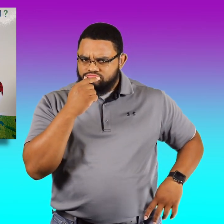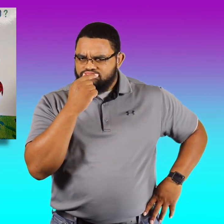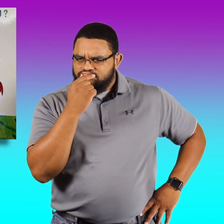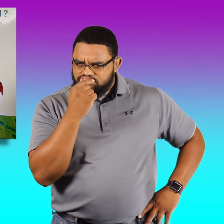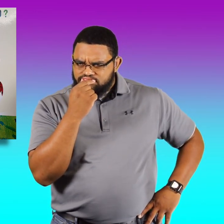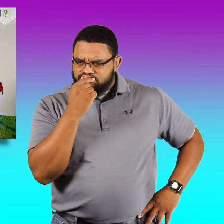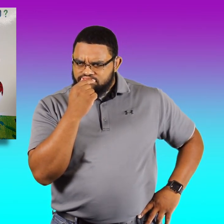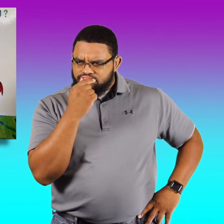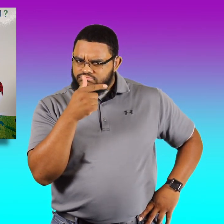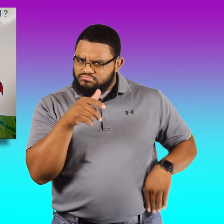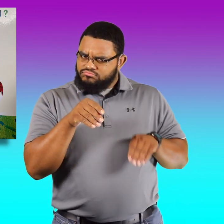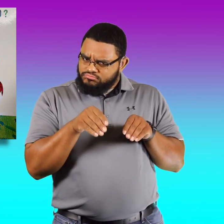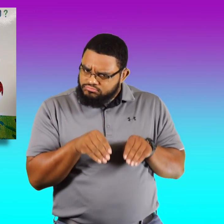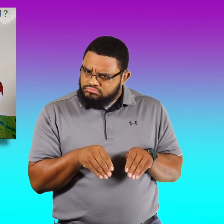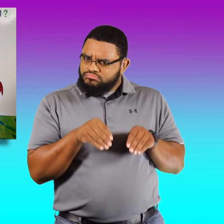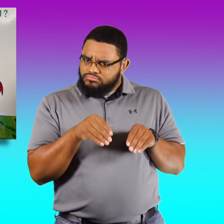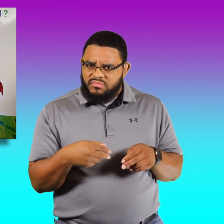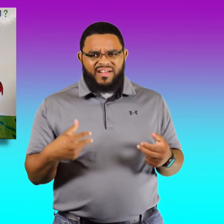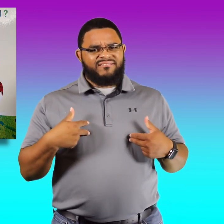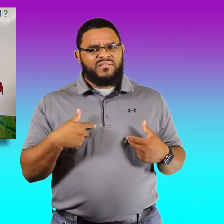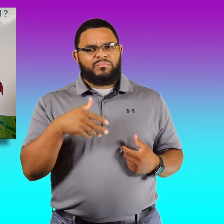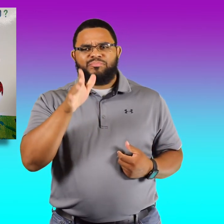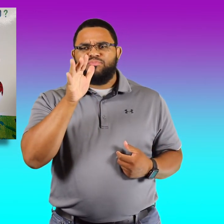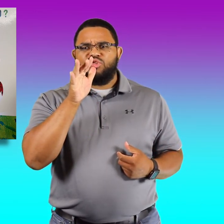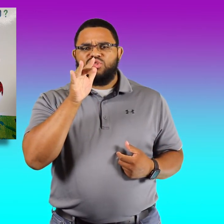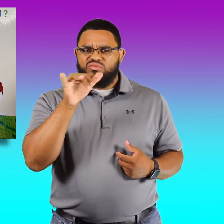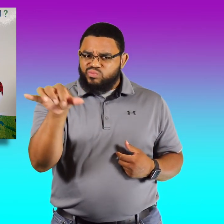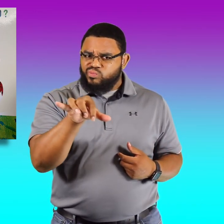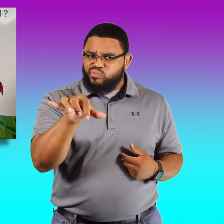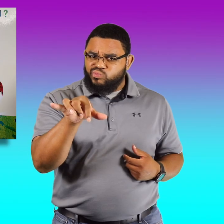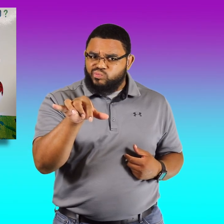Does a kangaroo have a mother too?